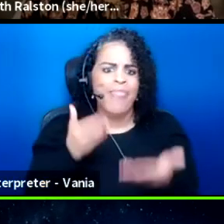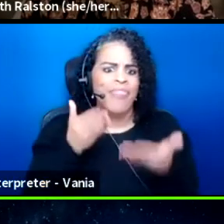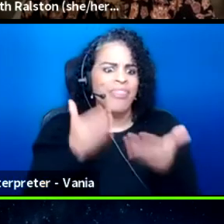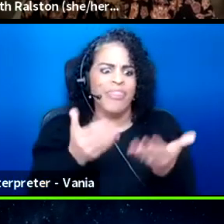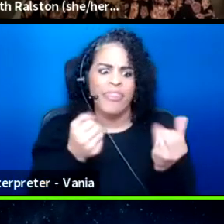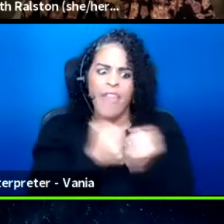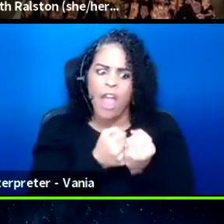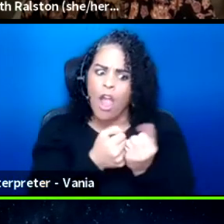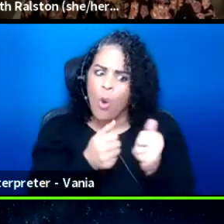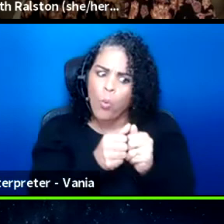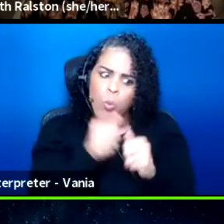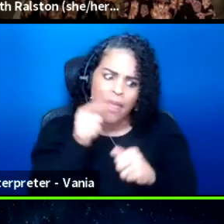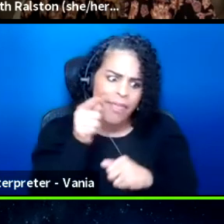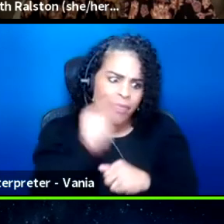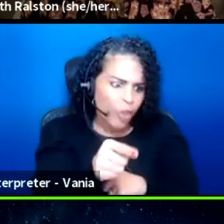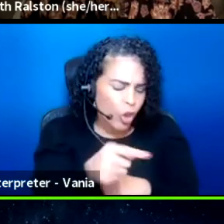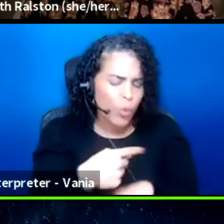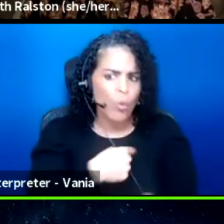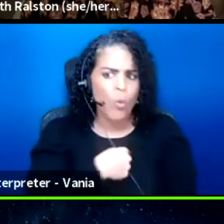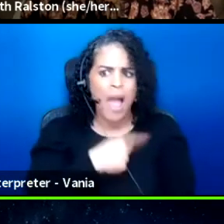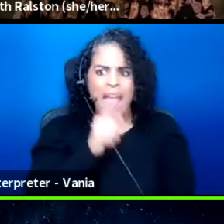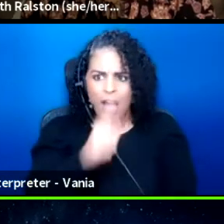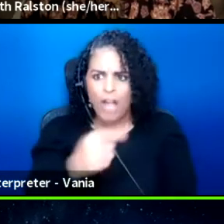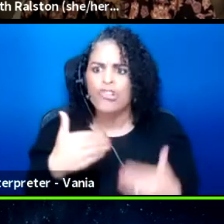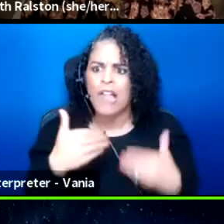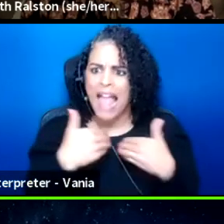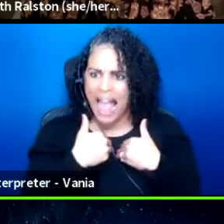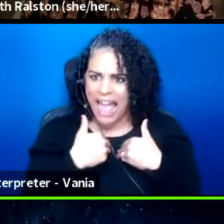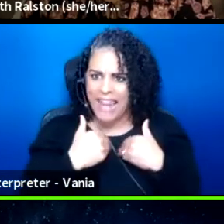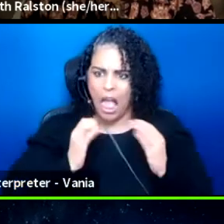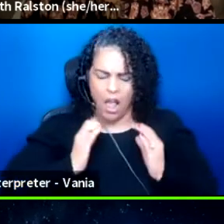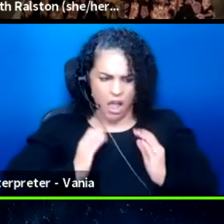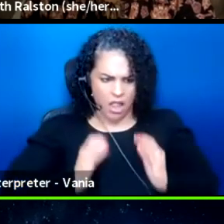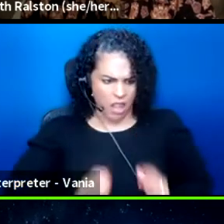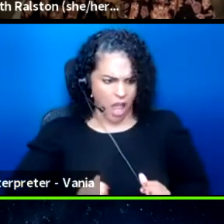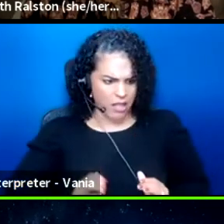Like, I actually had a client, like,